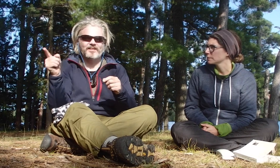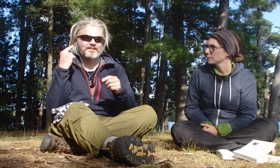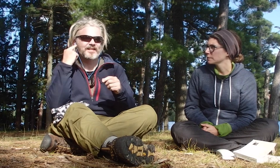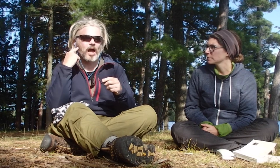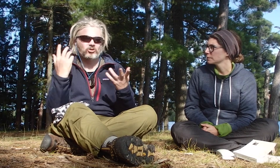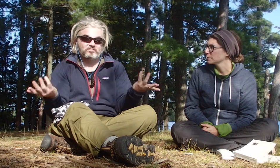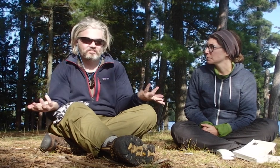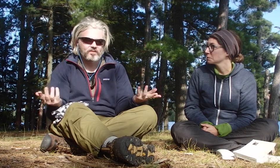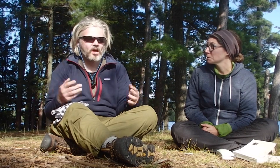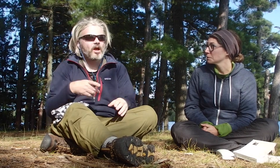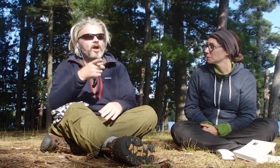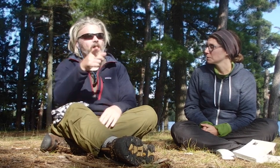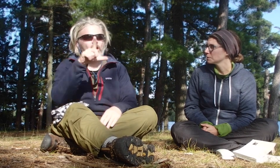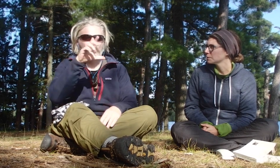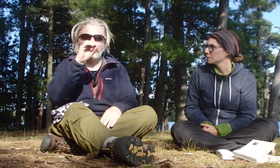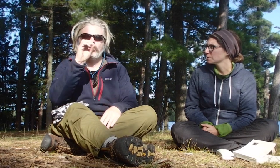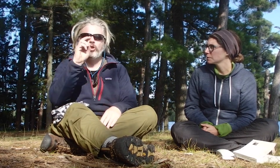and this sound.